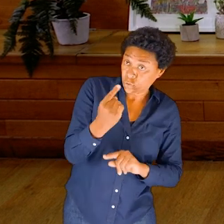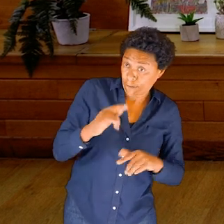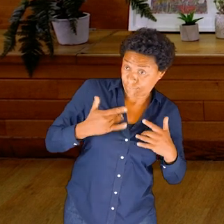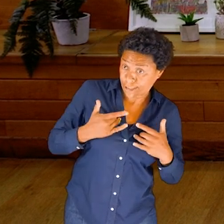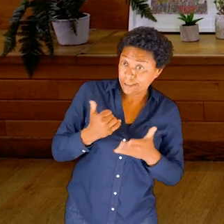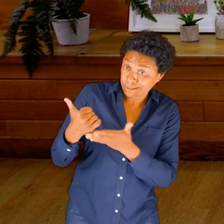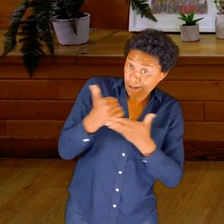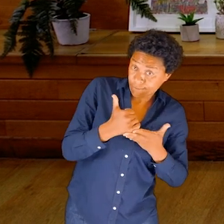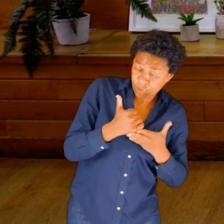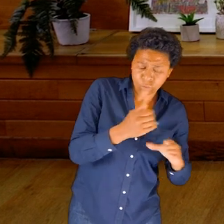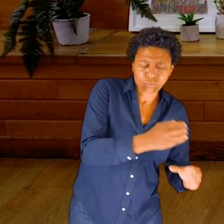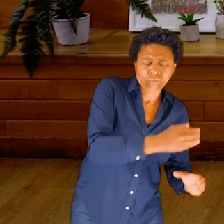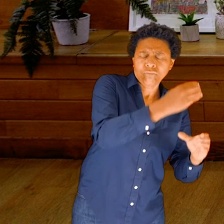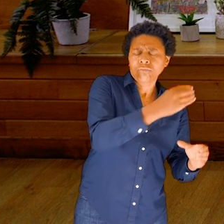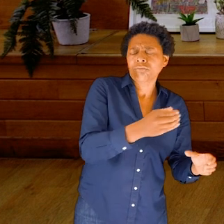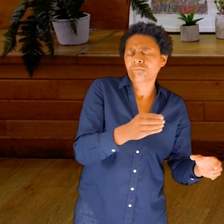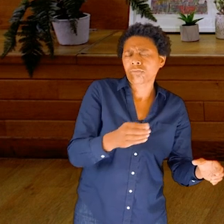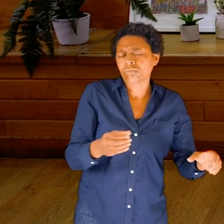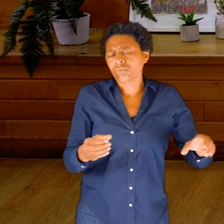You might even like to close your eyes if that’s comfortable.